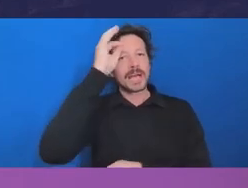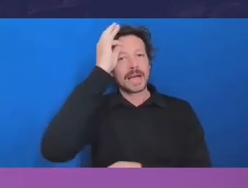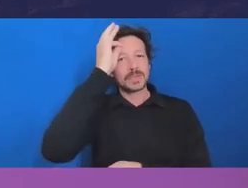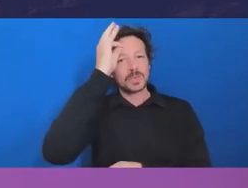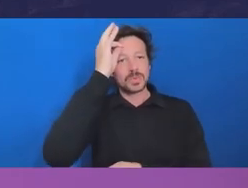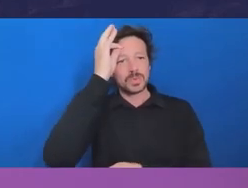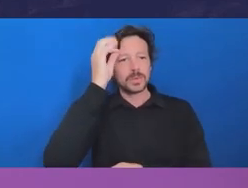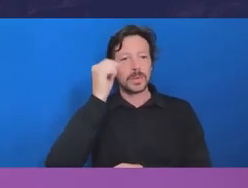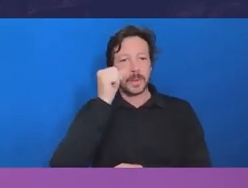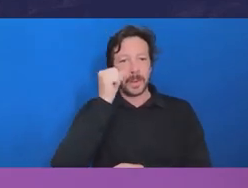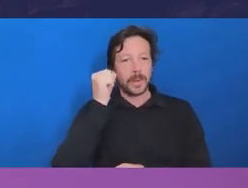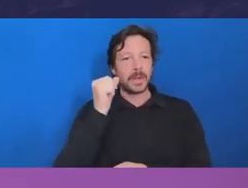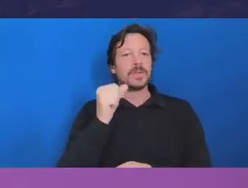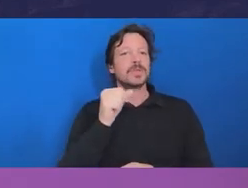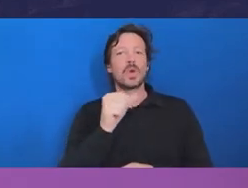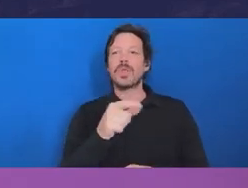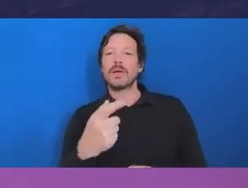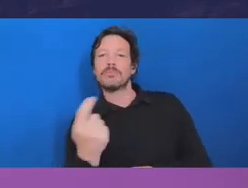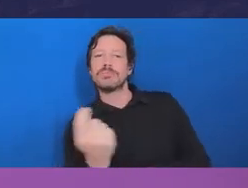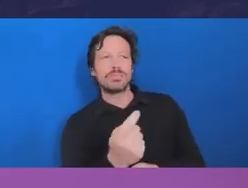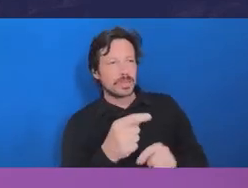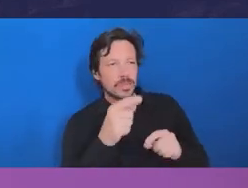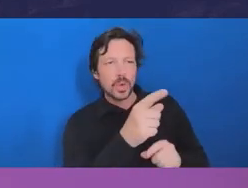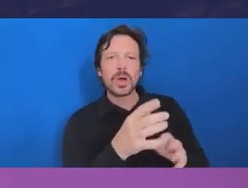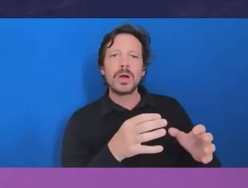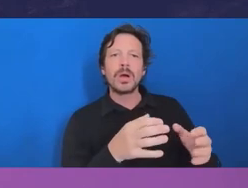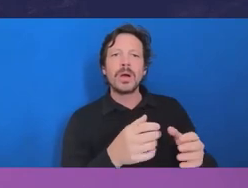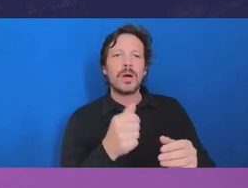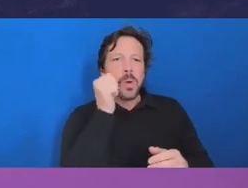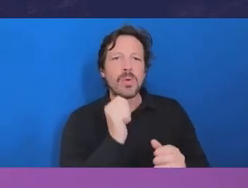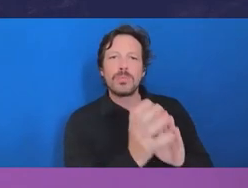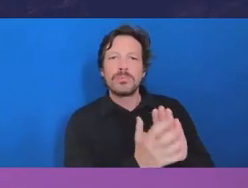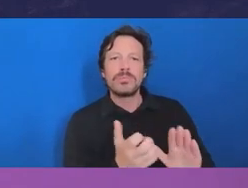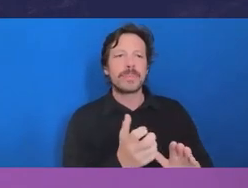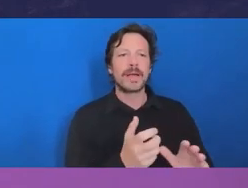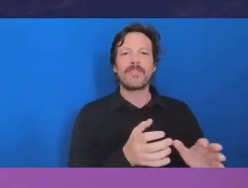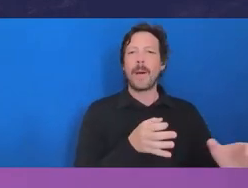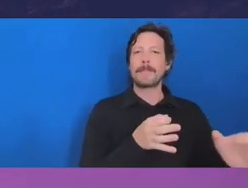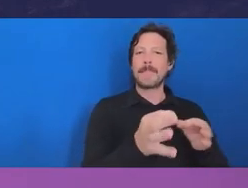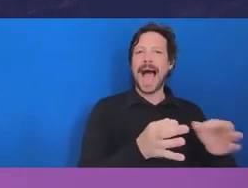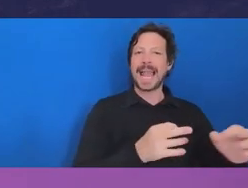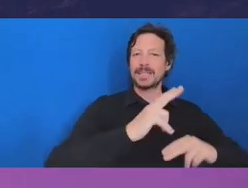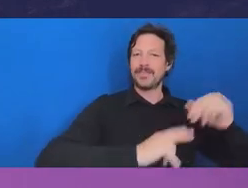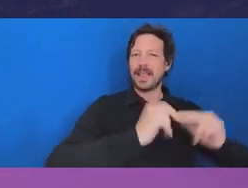allegations of corruption between a planner and a property developer. And you can see where that came from because, you know,